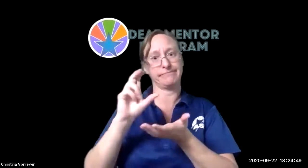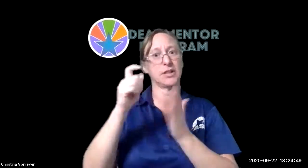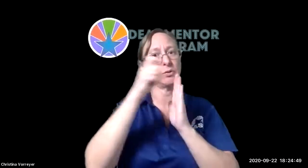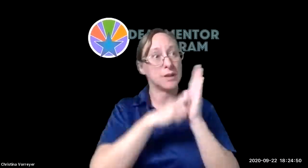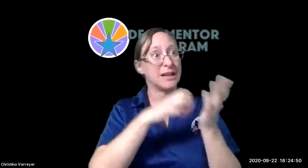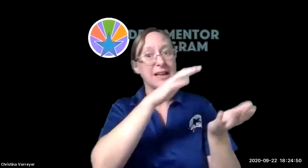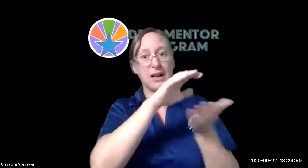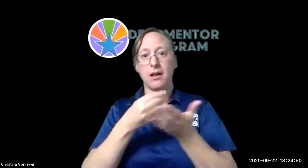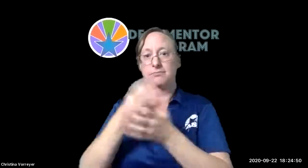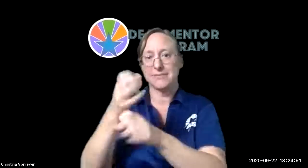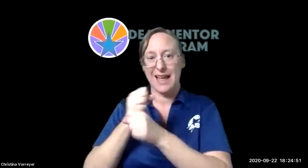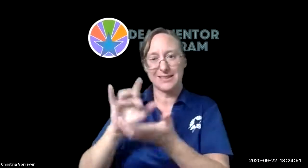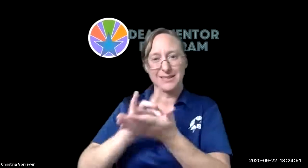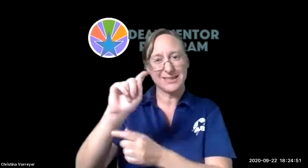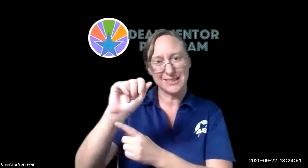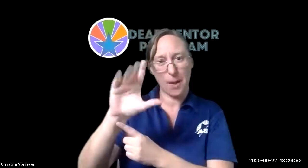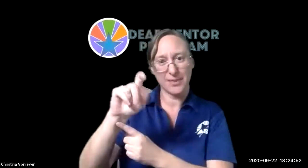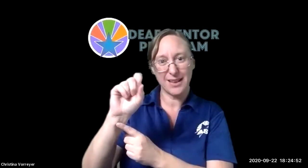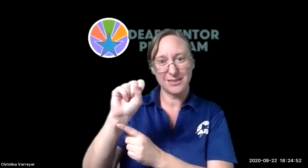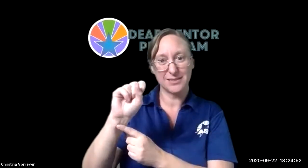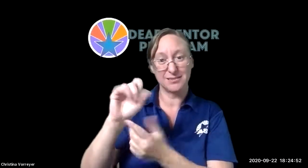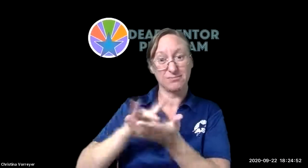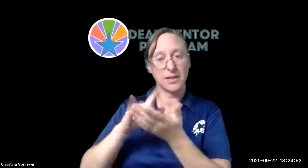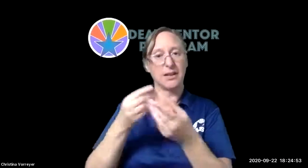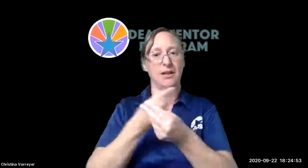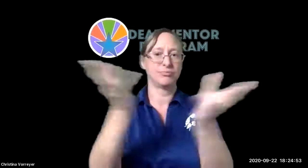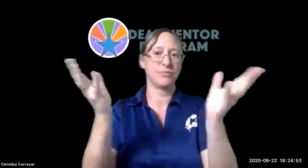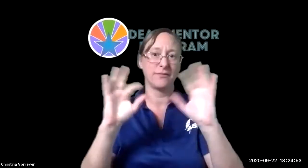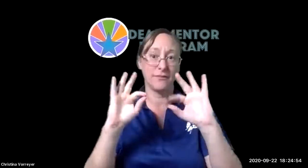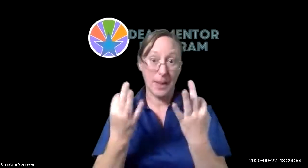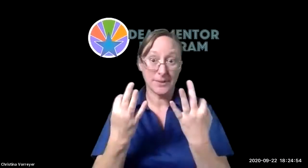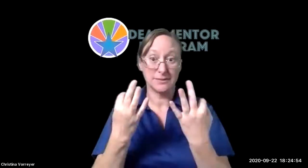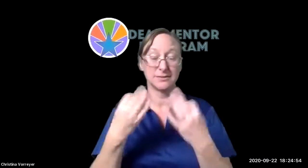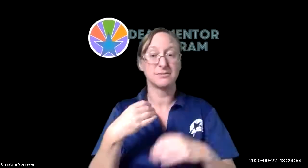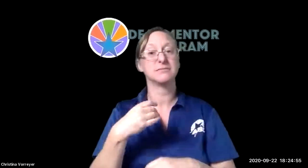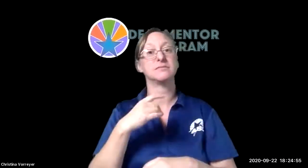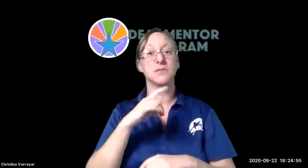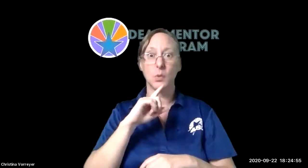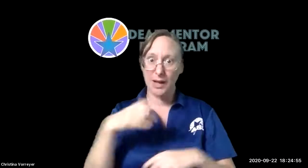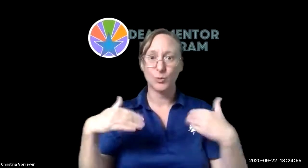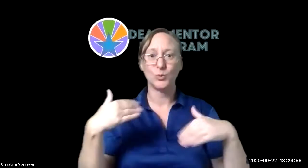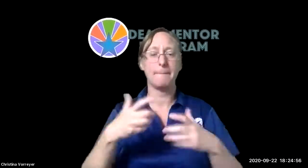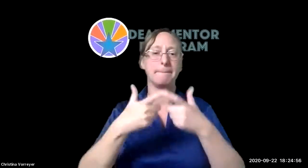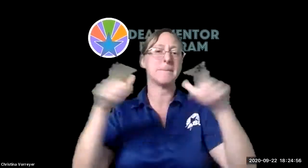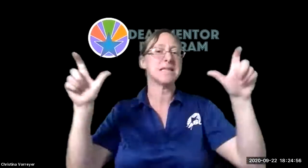provide necessities to to families they wrote that grant um